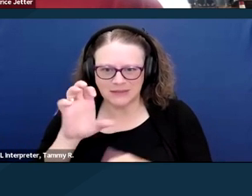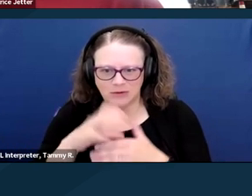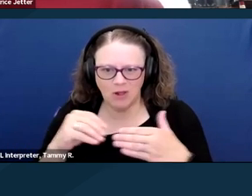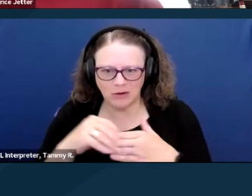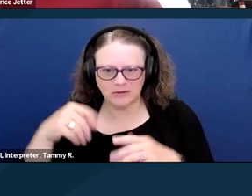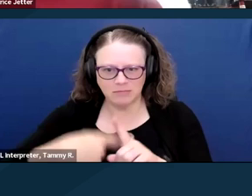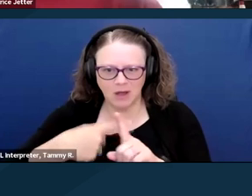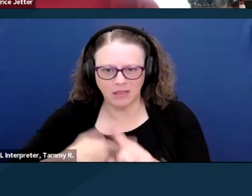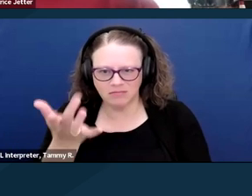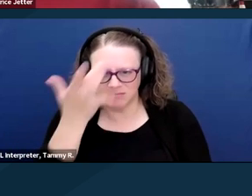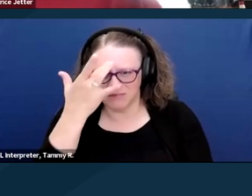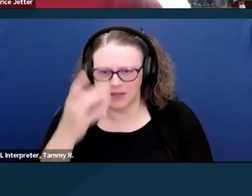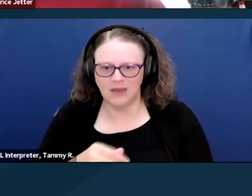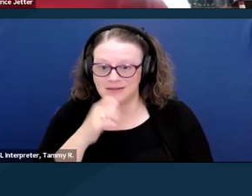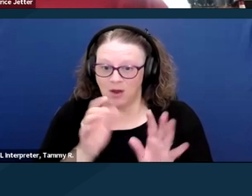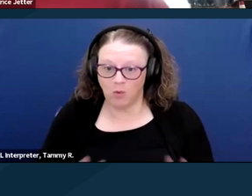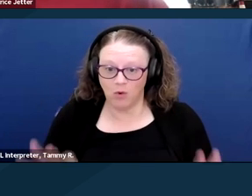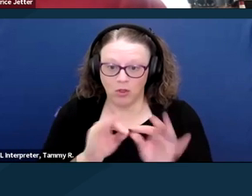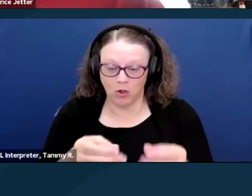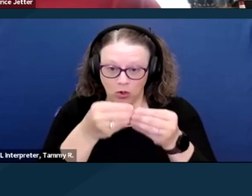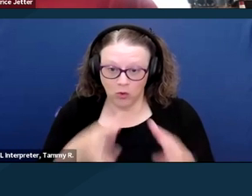I think that the laws need to change